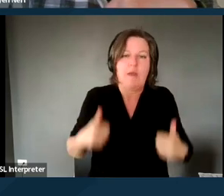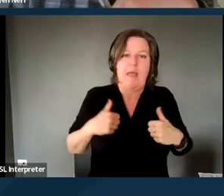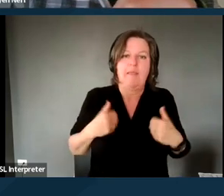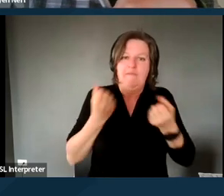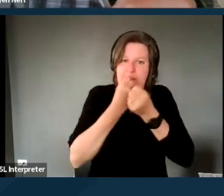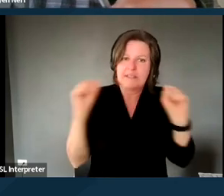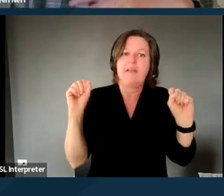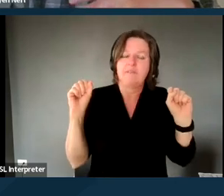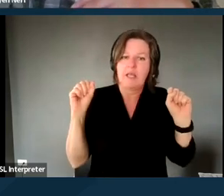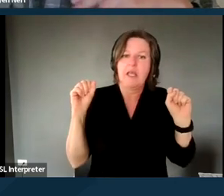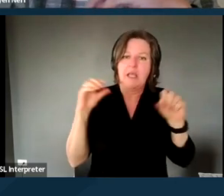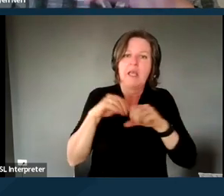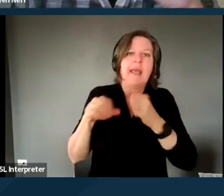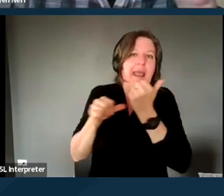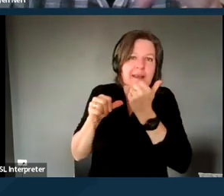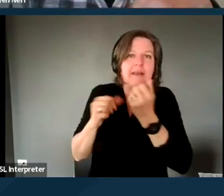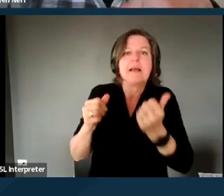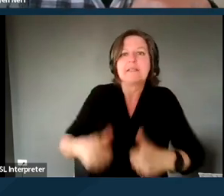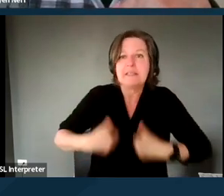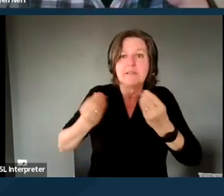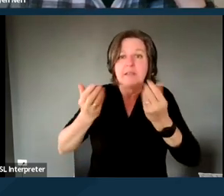or publicly subsidized housing in one of the counties.